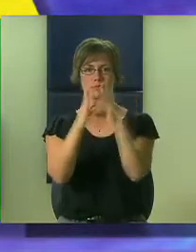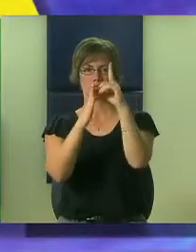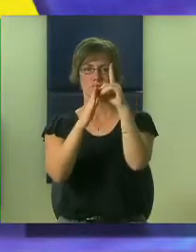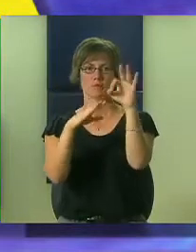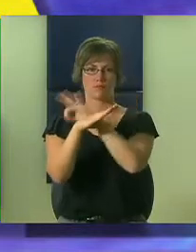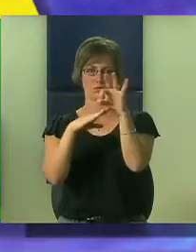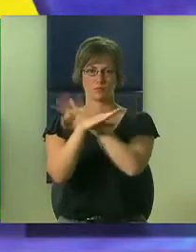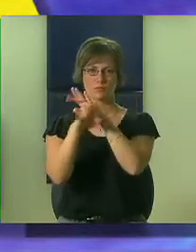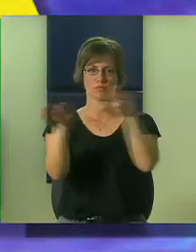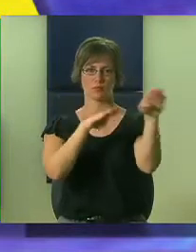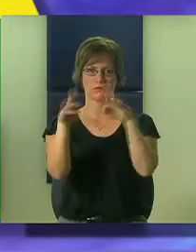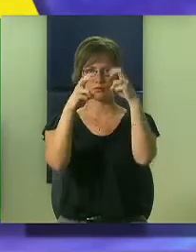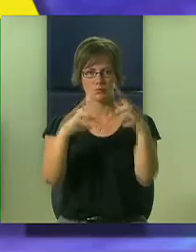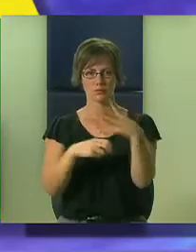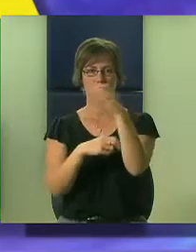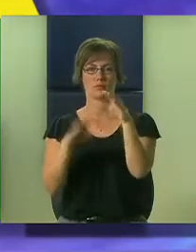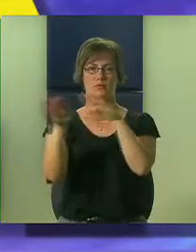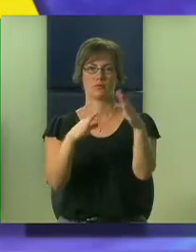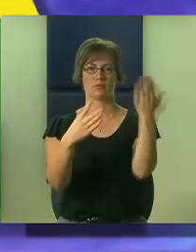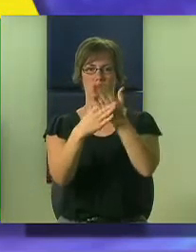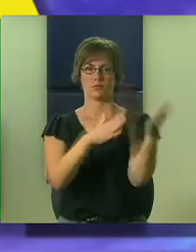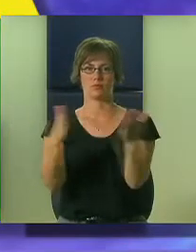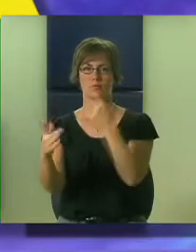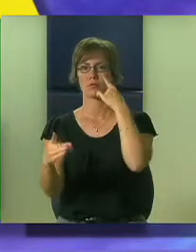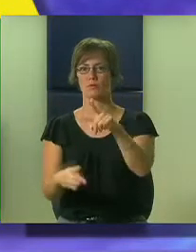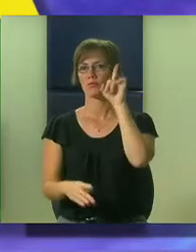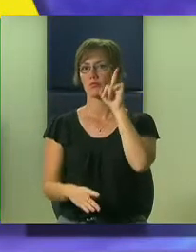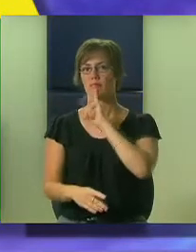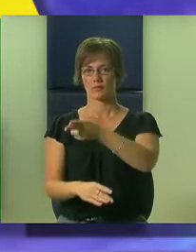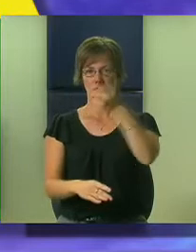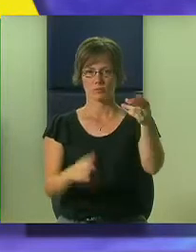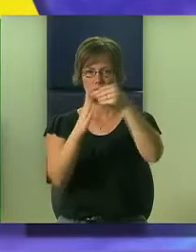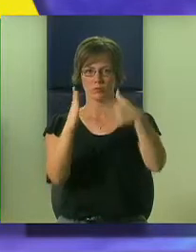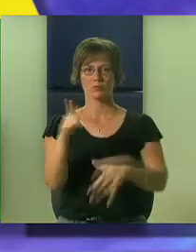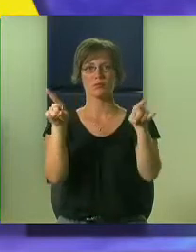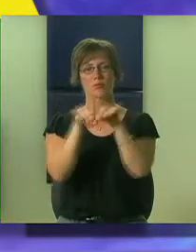of Functional Behavioral Assessments and Behavior Intervention Plans for deaf and hard of hearing